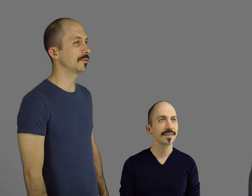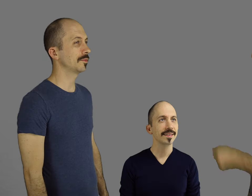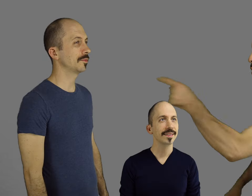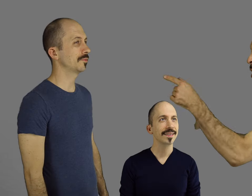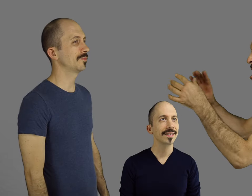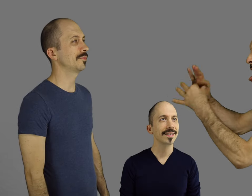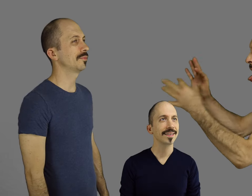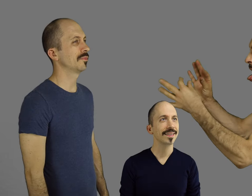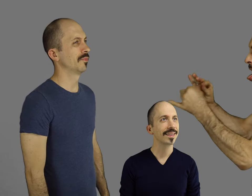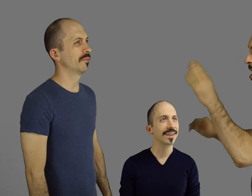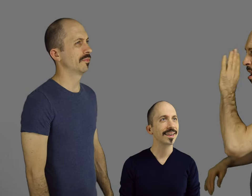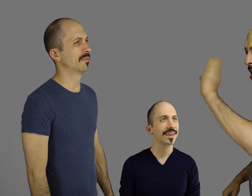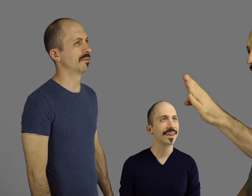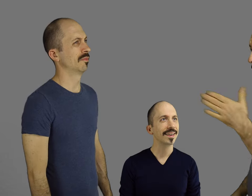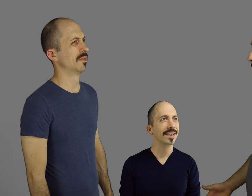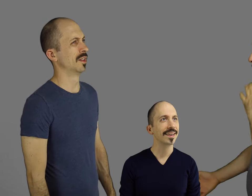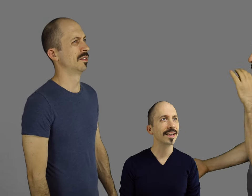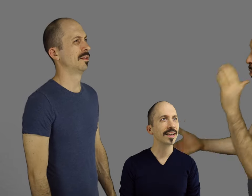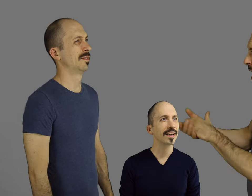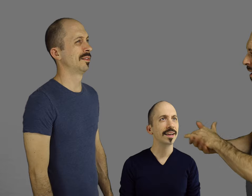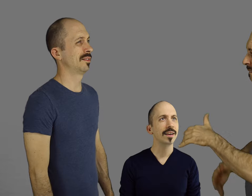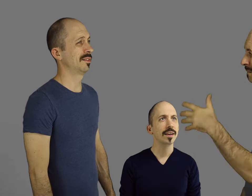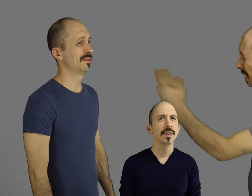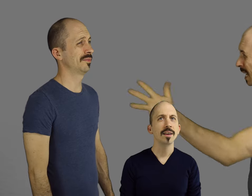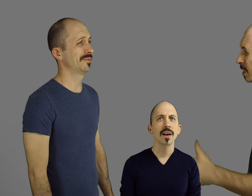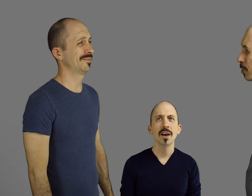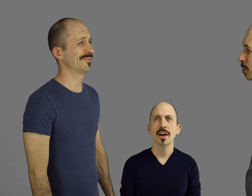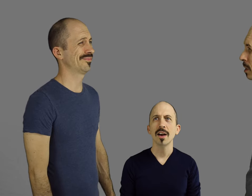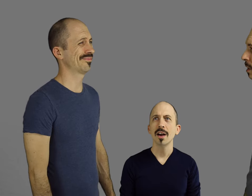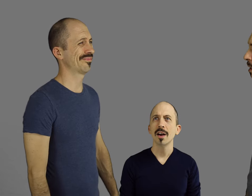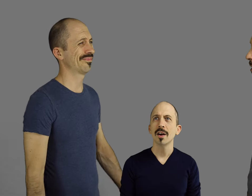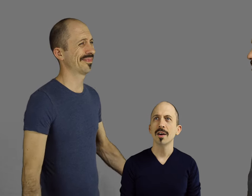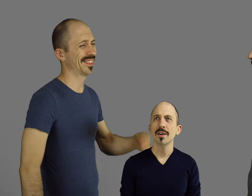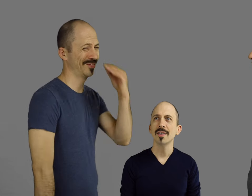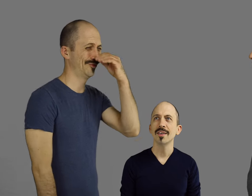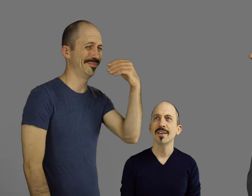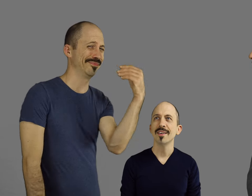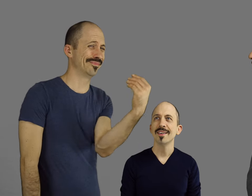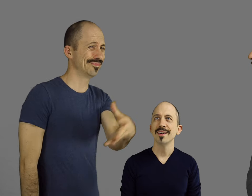You were speaking sharply to my wife! Cut it out! She doesn't care.